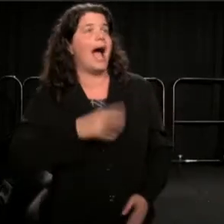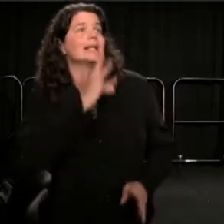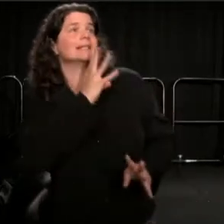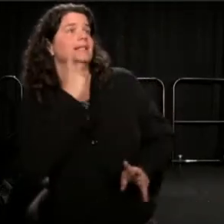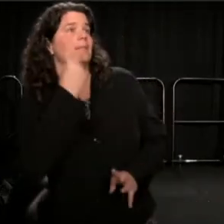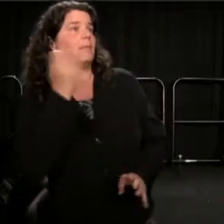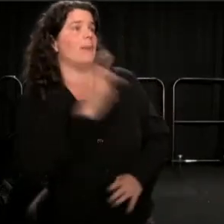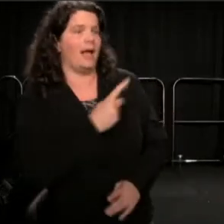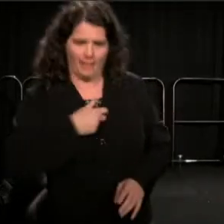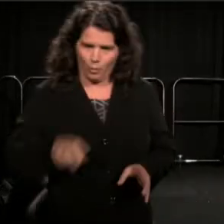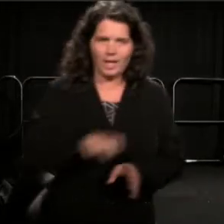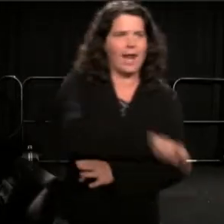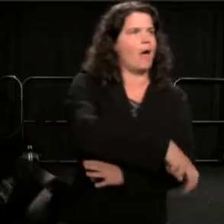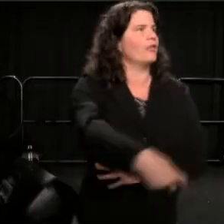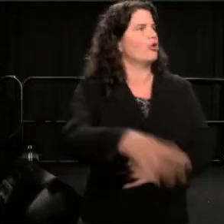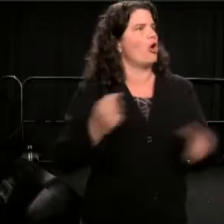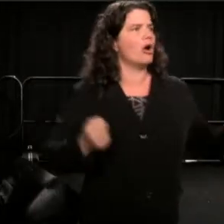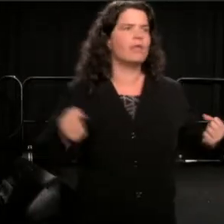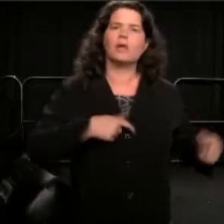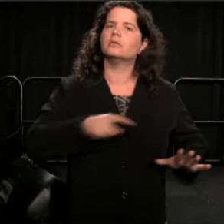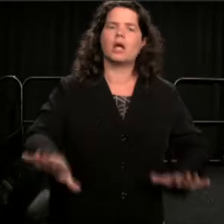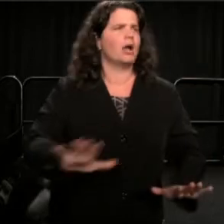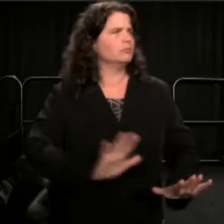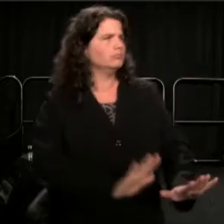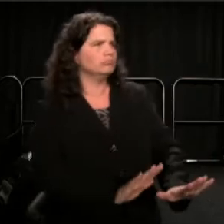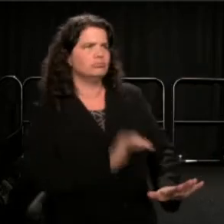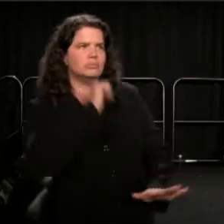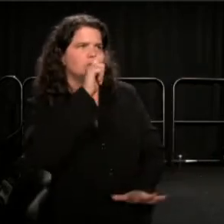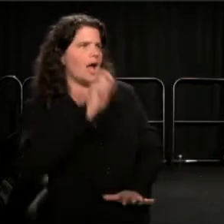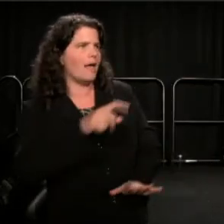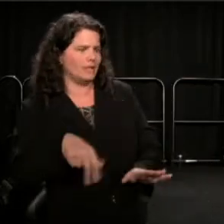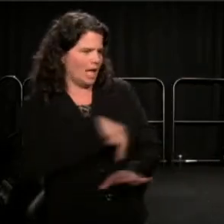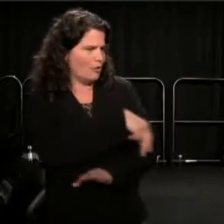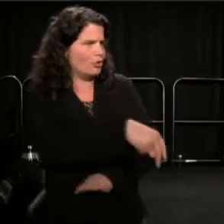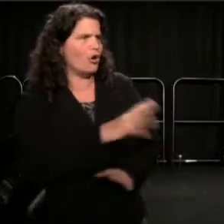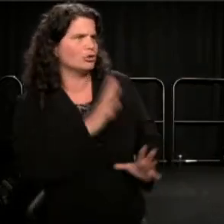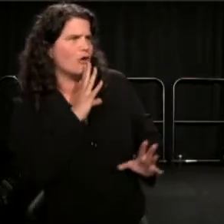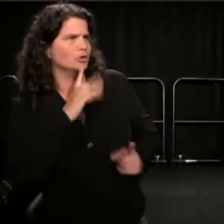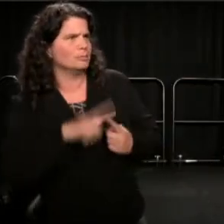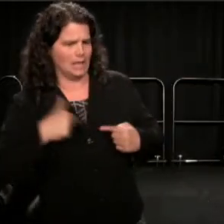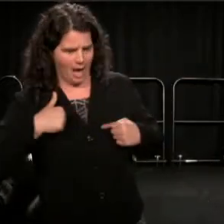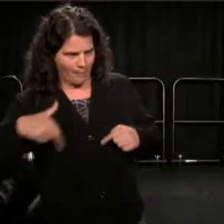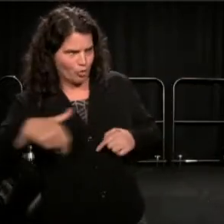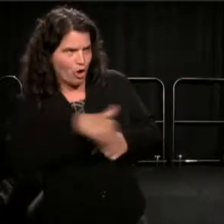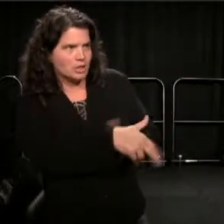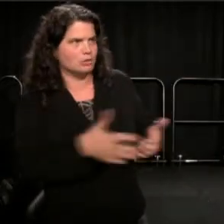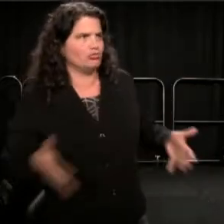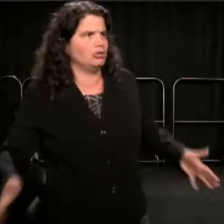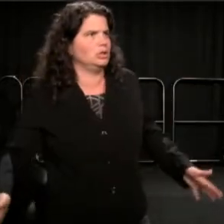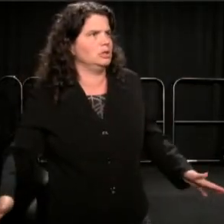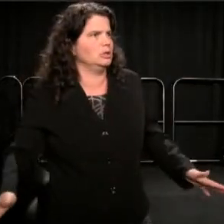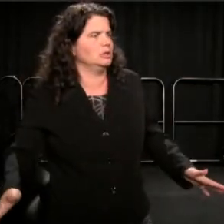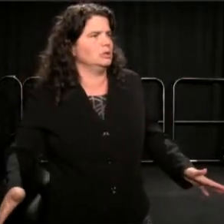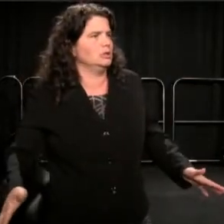I get back on the curb, you feel me, there's no need for you, to get out your car and then talk to me. You can see why I'm walking across the street. You only need to say, "Excuse me Sir, I can't